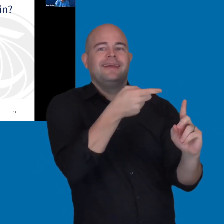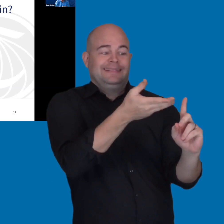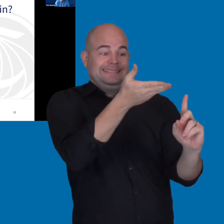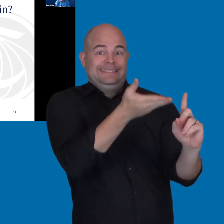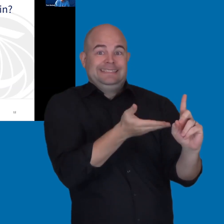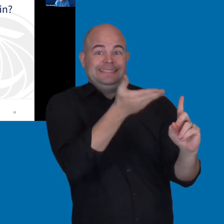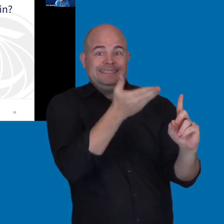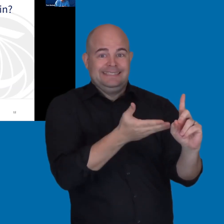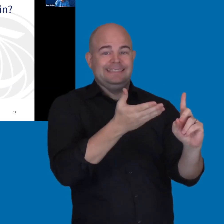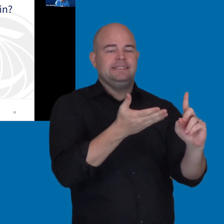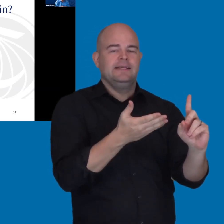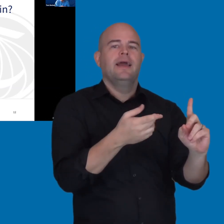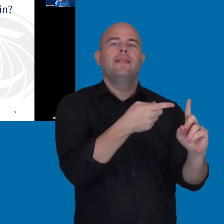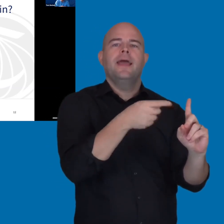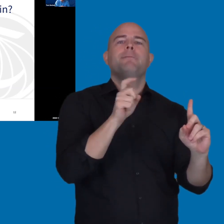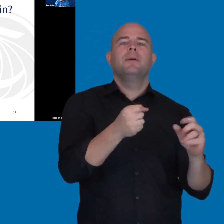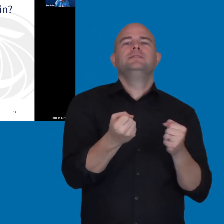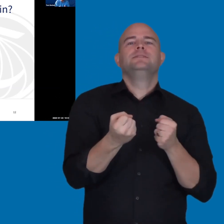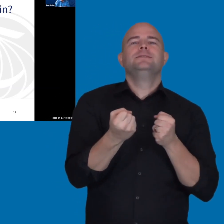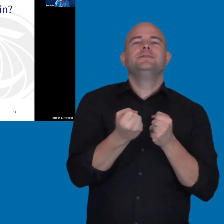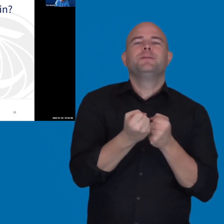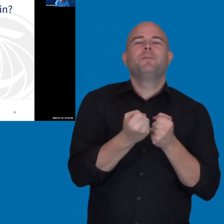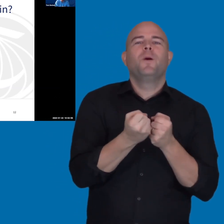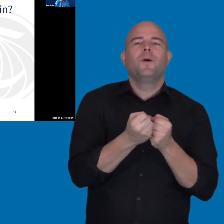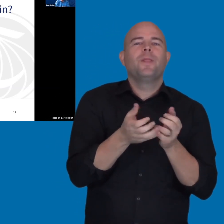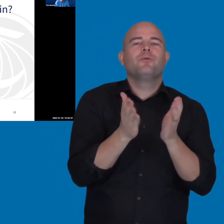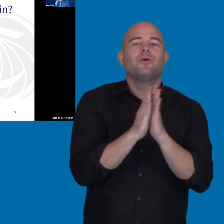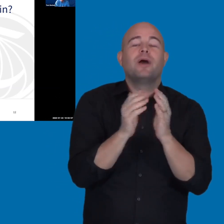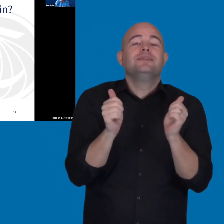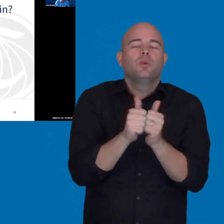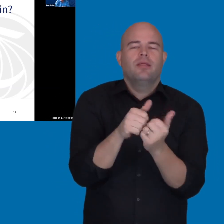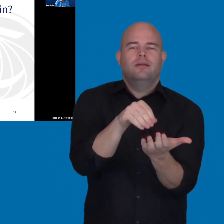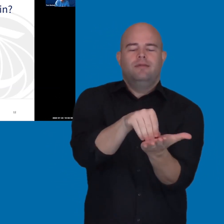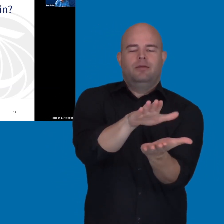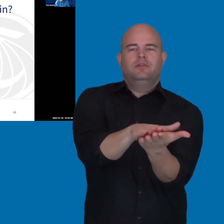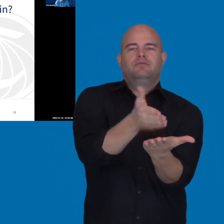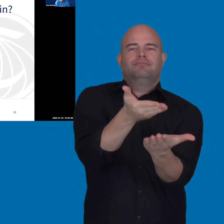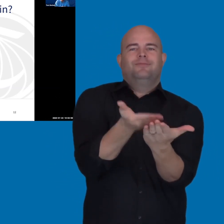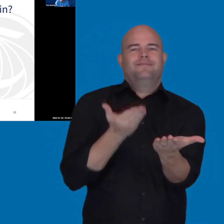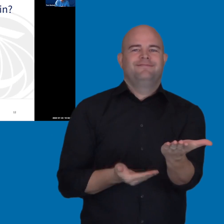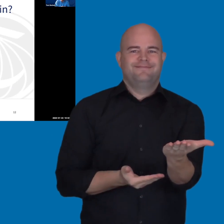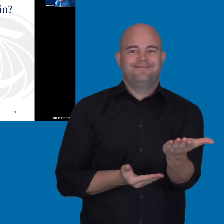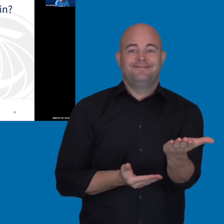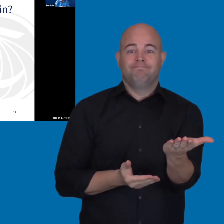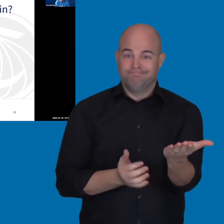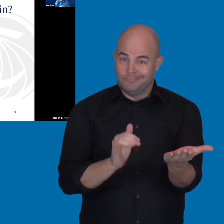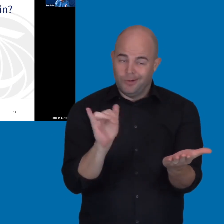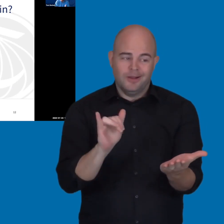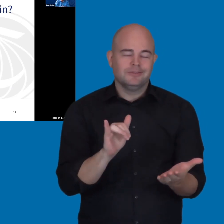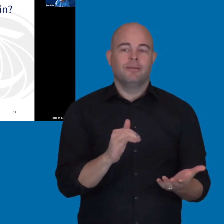the individuals have to support their request with medical documentation. And then it also requires the individual